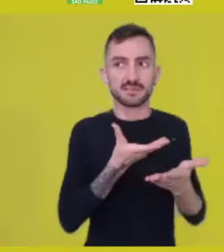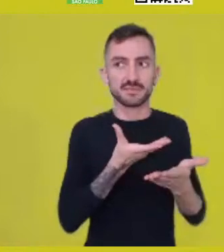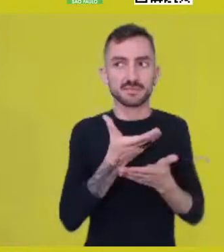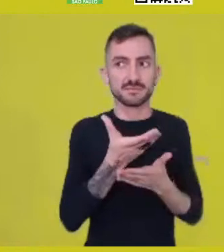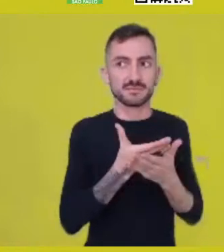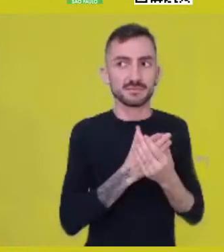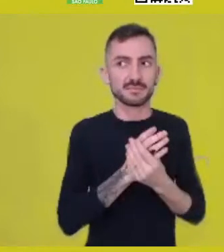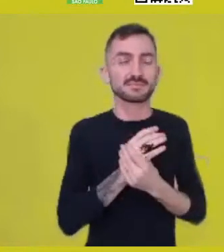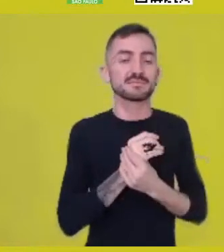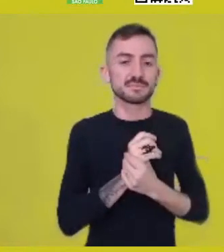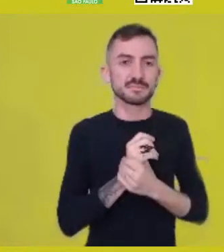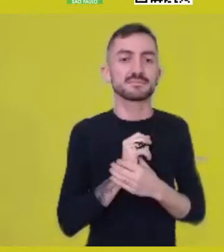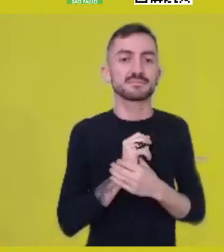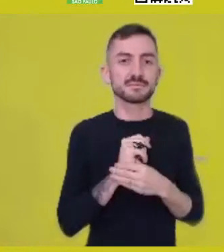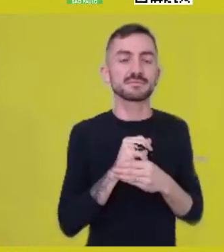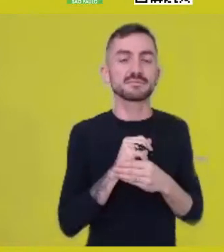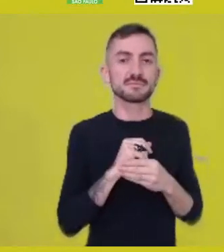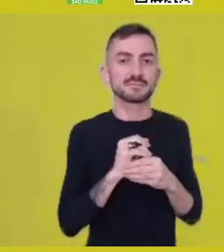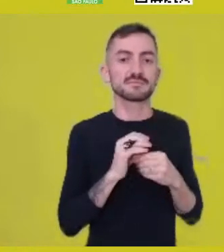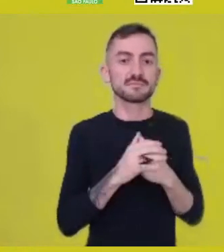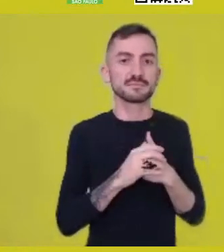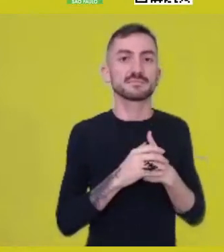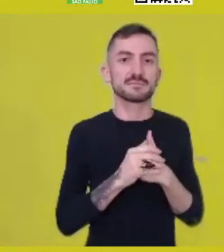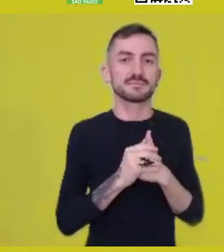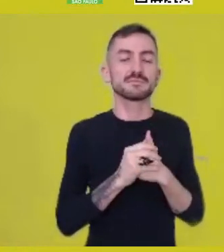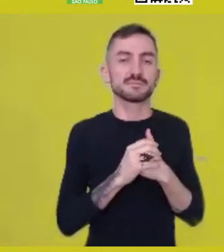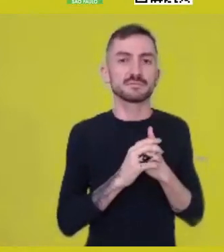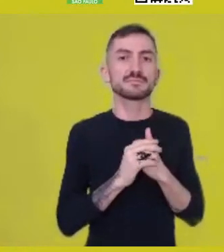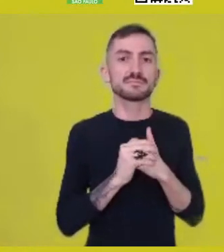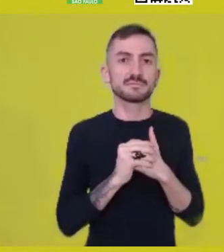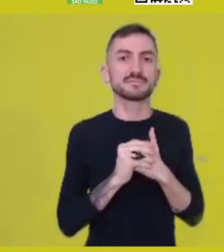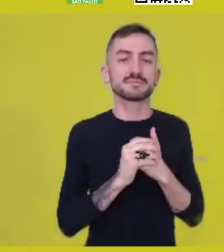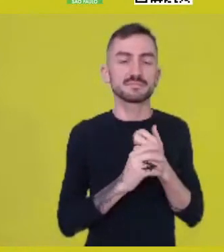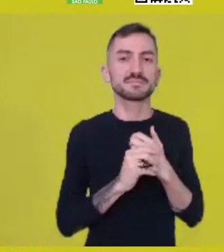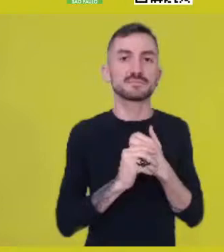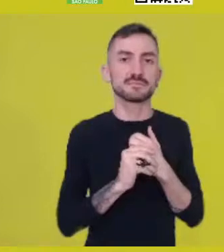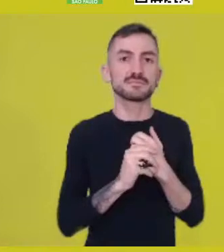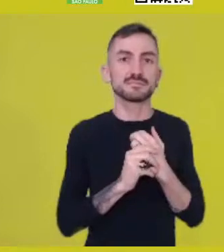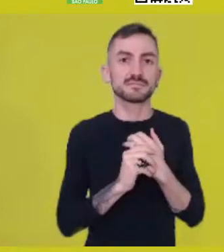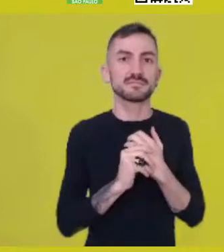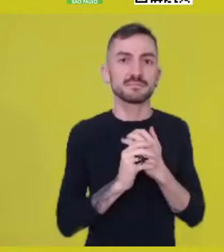That’s it. I’d like to give everyone a big hug